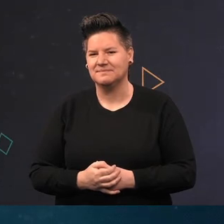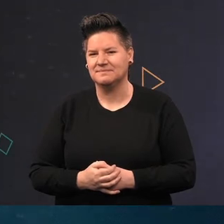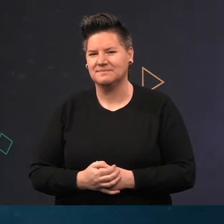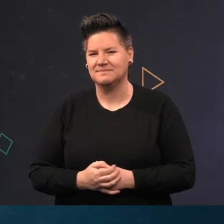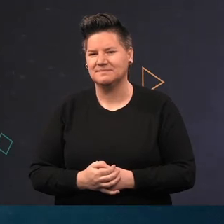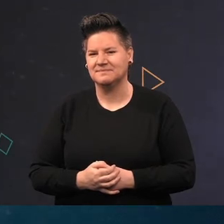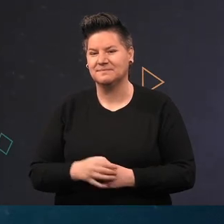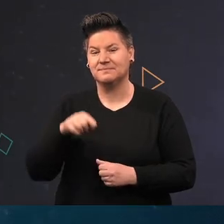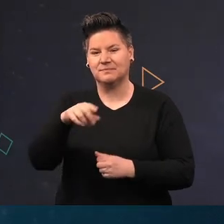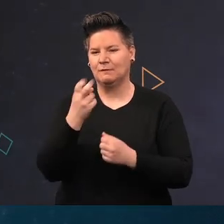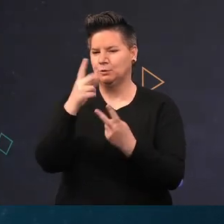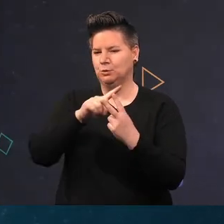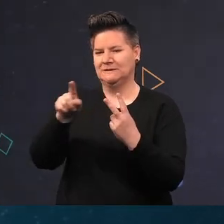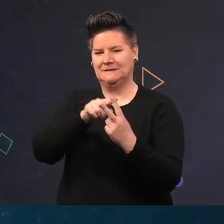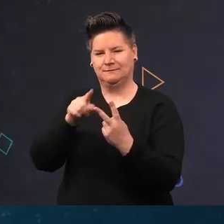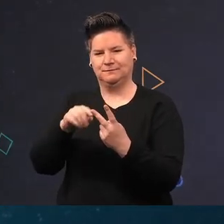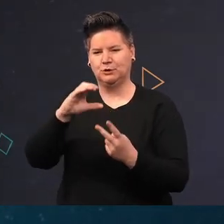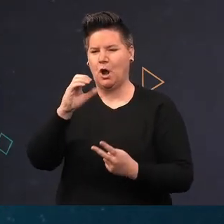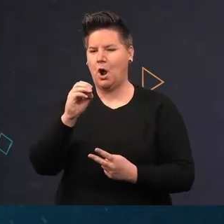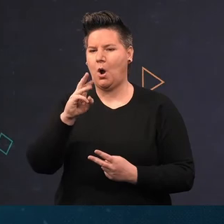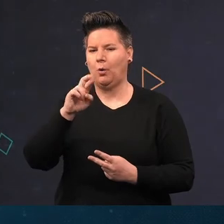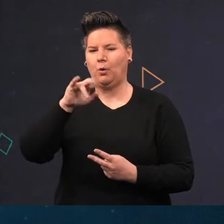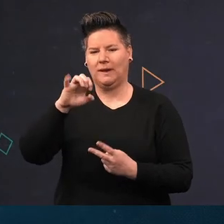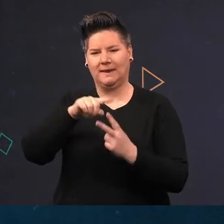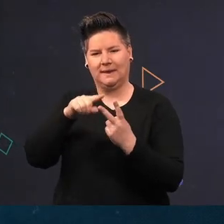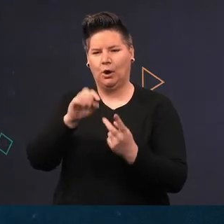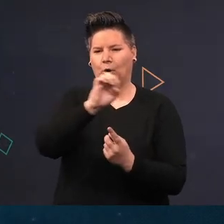We have two species of Cowrie. The European or Spotted Cowrie